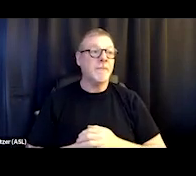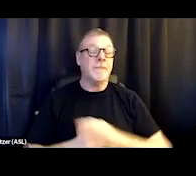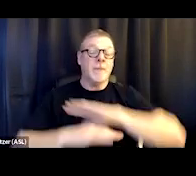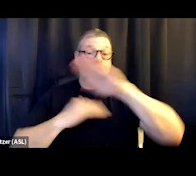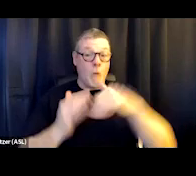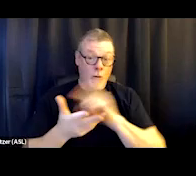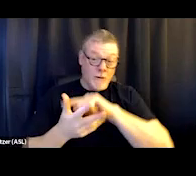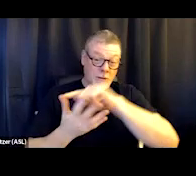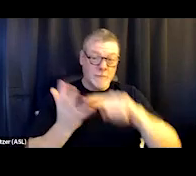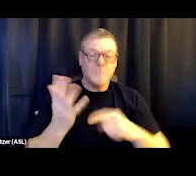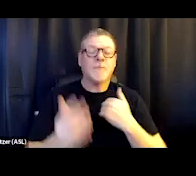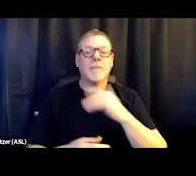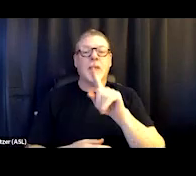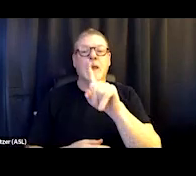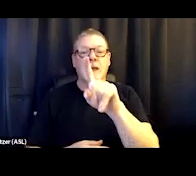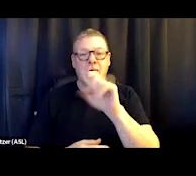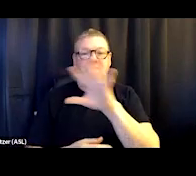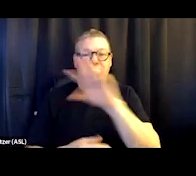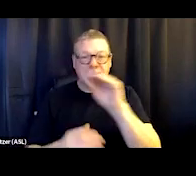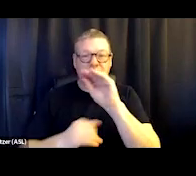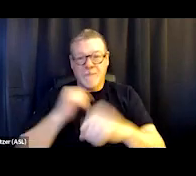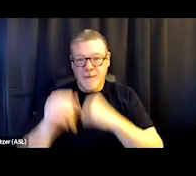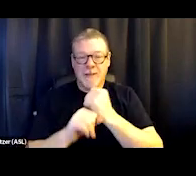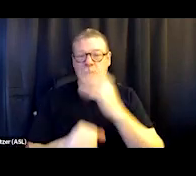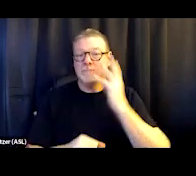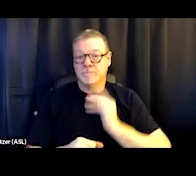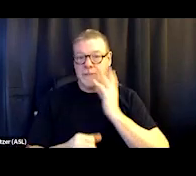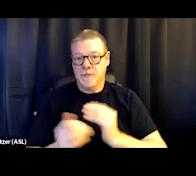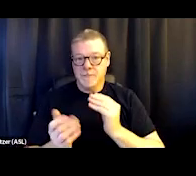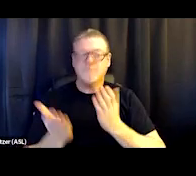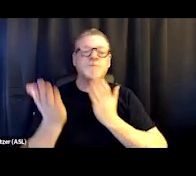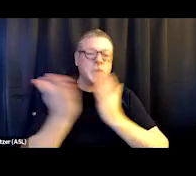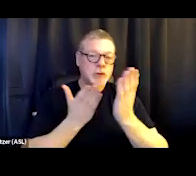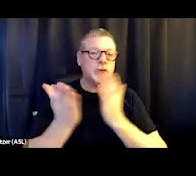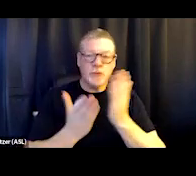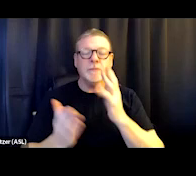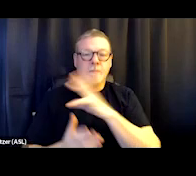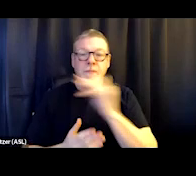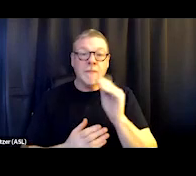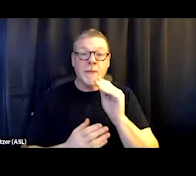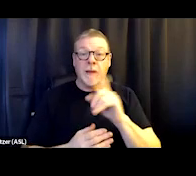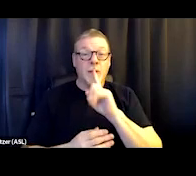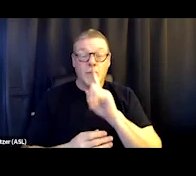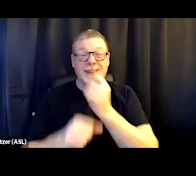we have over 115 years of experience serving those and really, you know, the safety net population